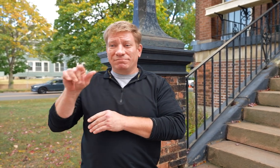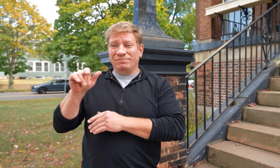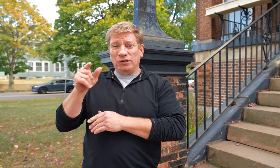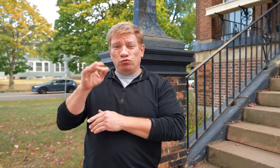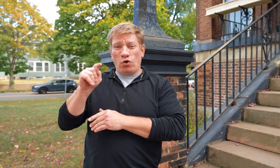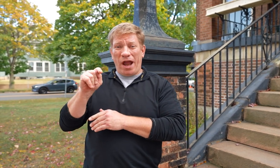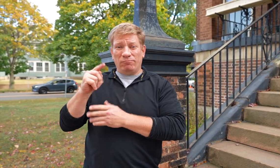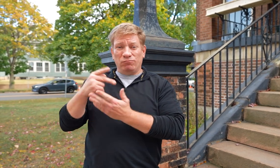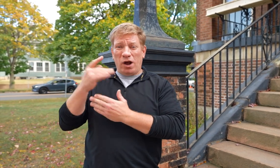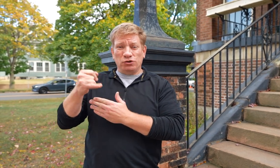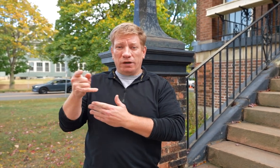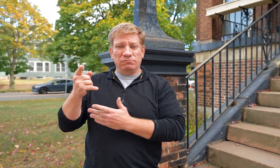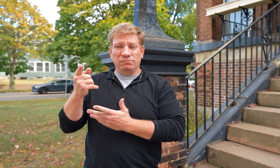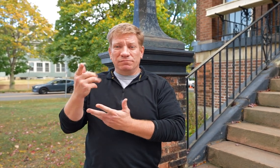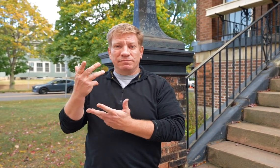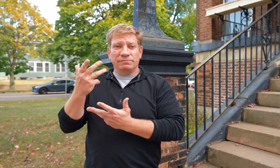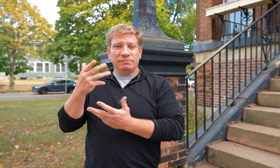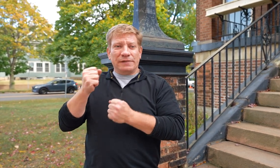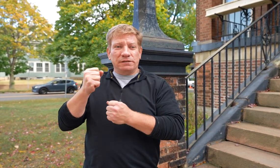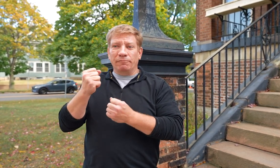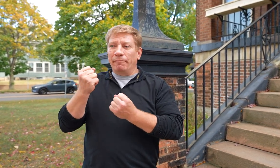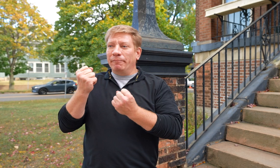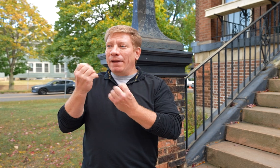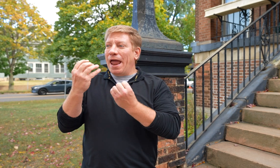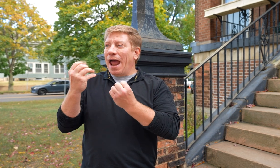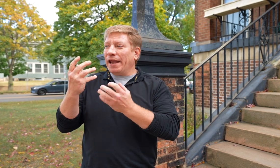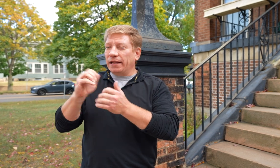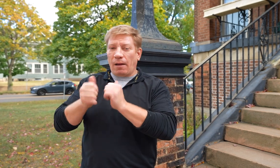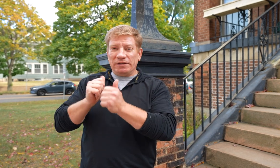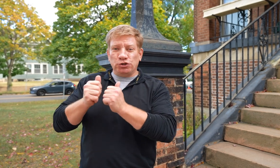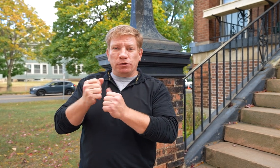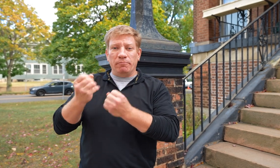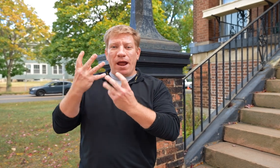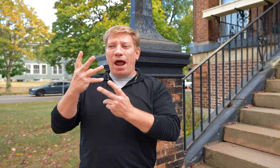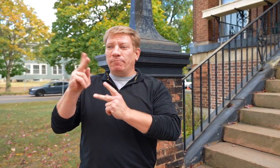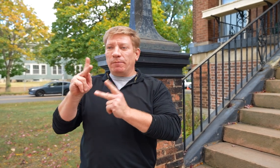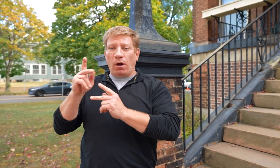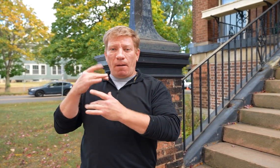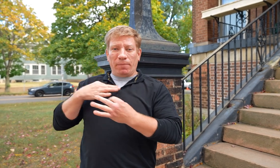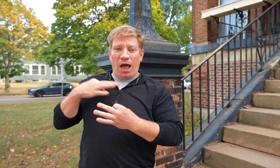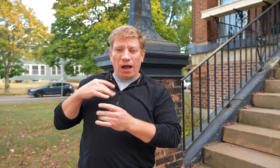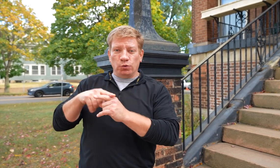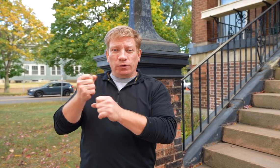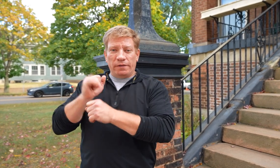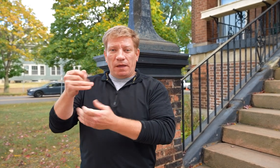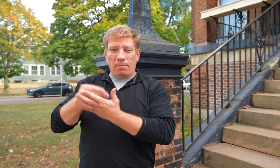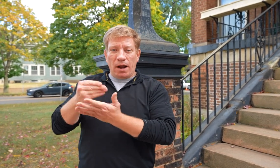Grants are typically competitive and many people apply for them,